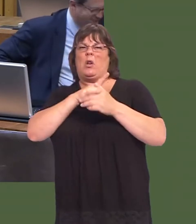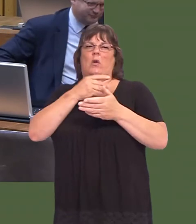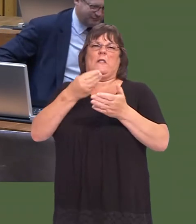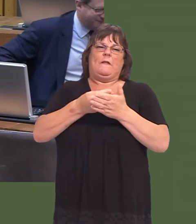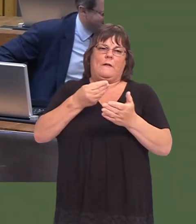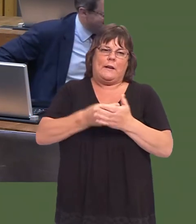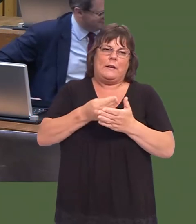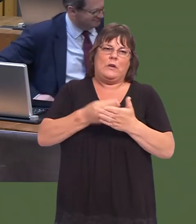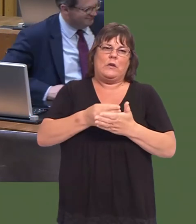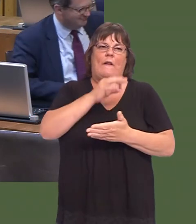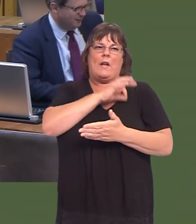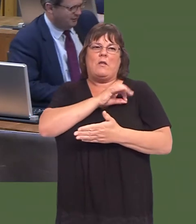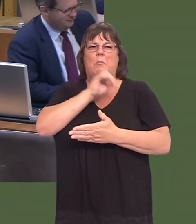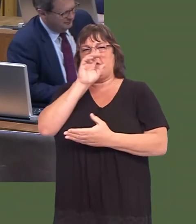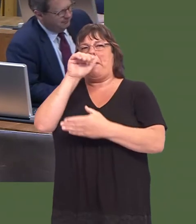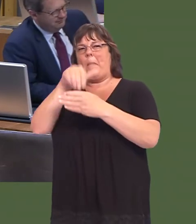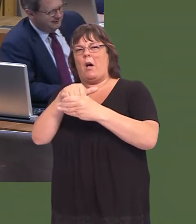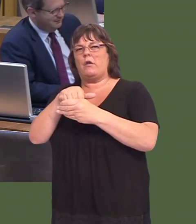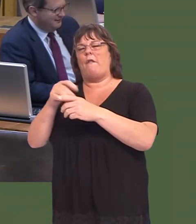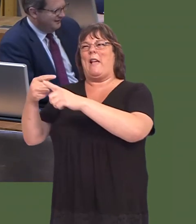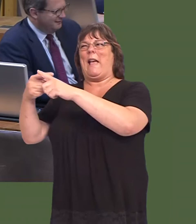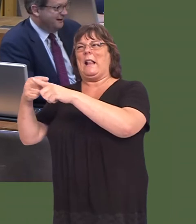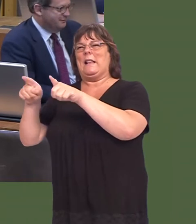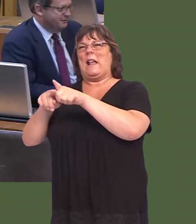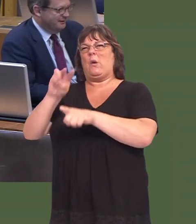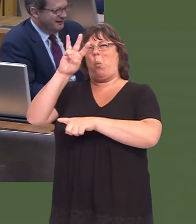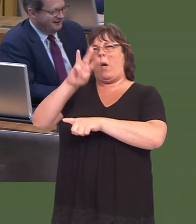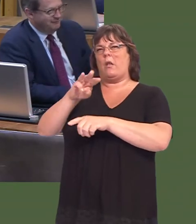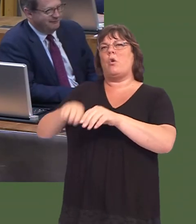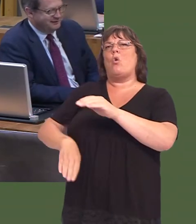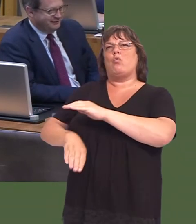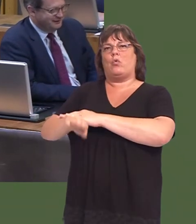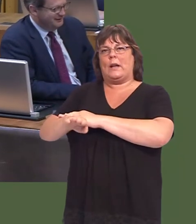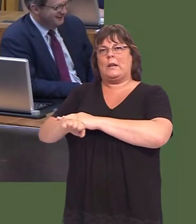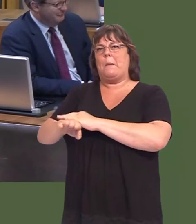part of the England and Wales Cricket Board, as itís sometimes forgotten about, but from